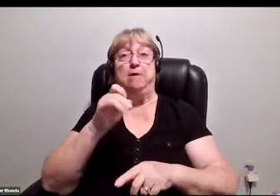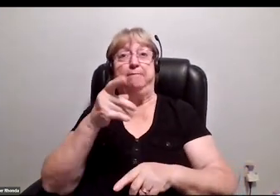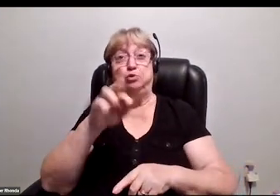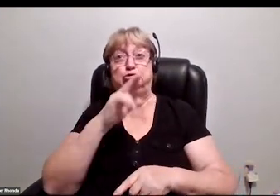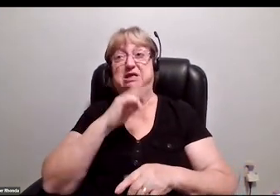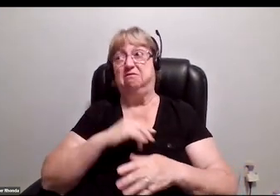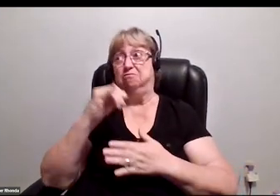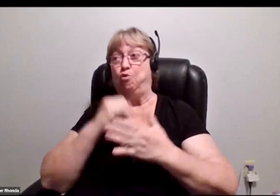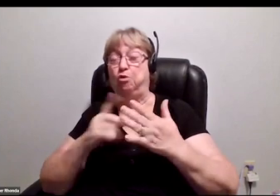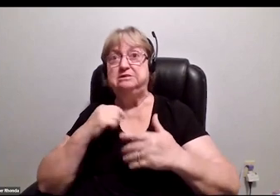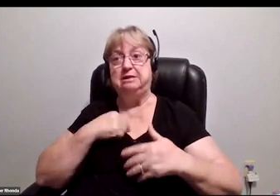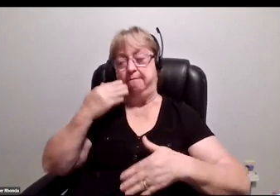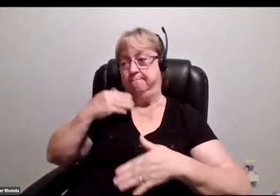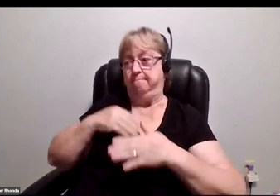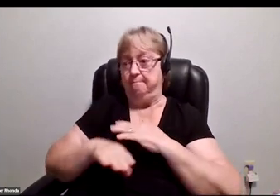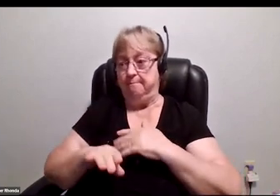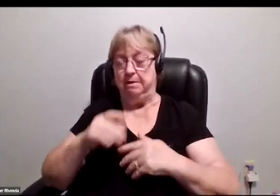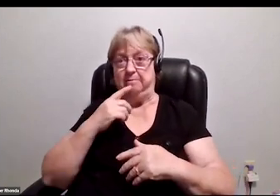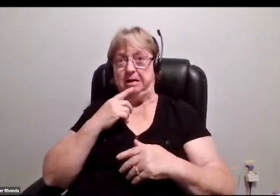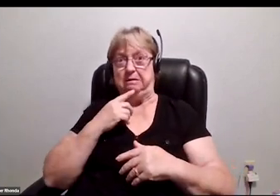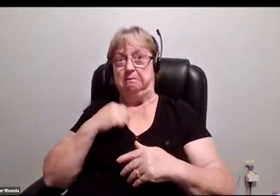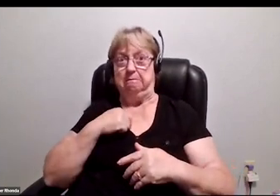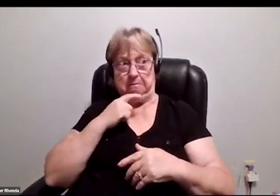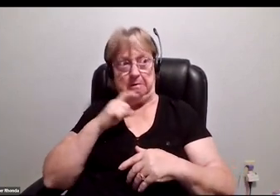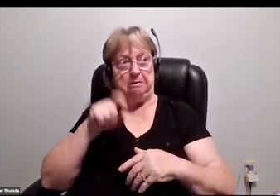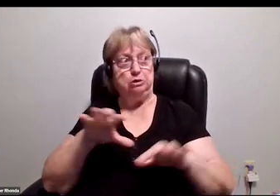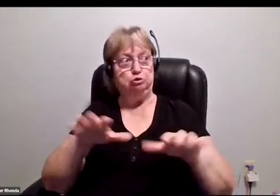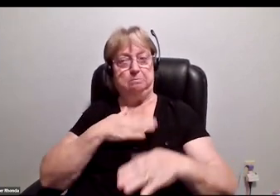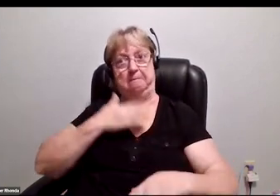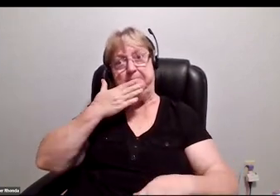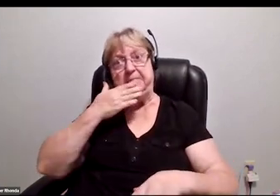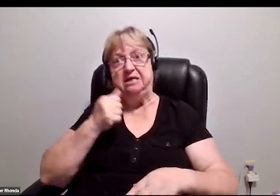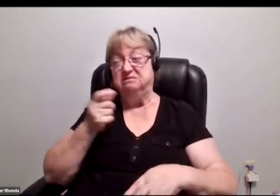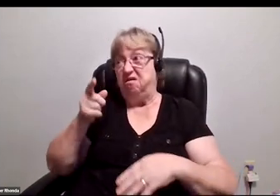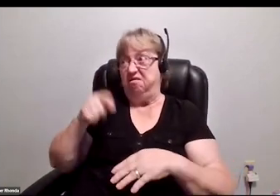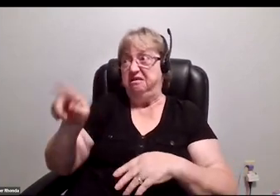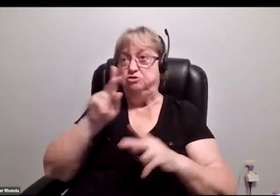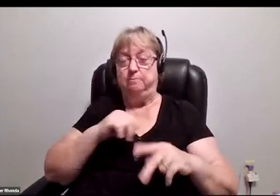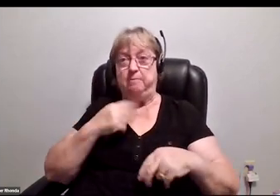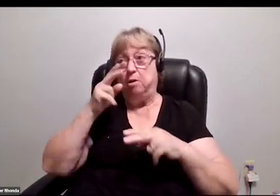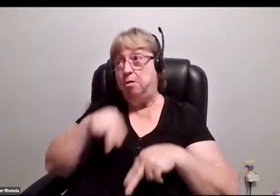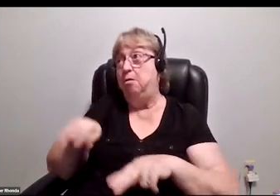and I'm going in there and I'm like, "I need to give my best." These are the people I've always wanted to work with,